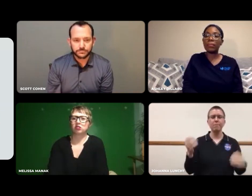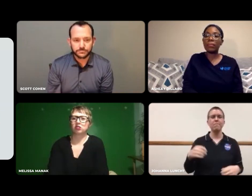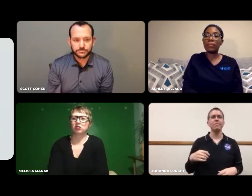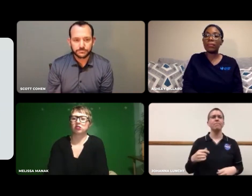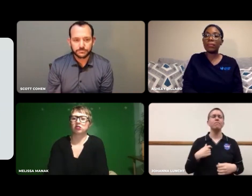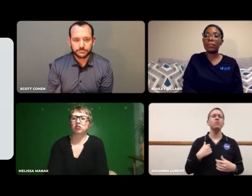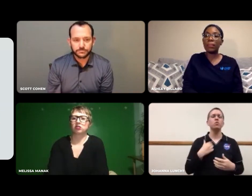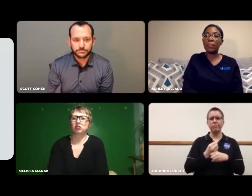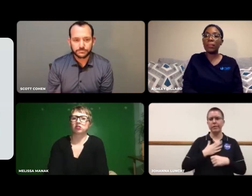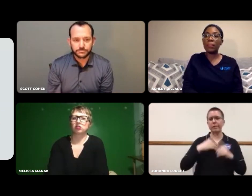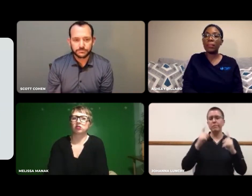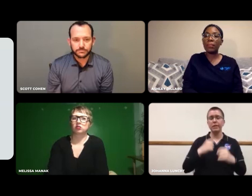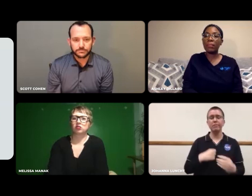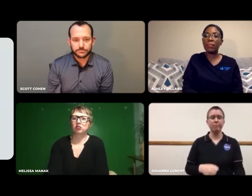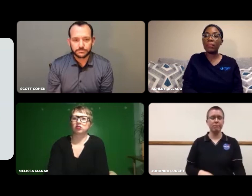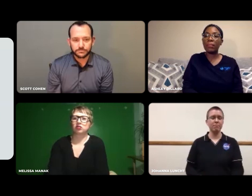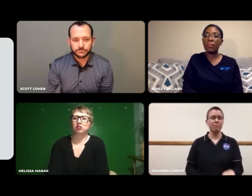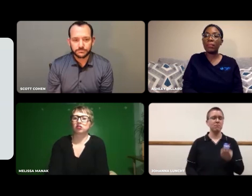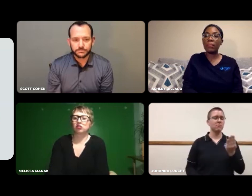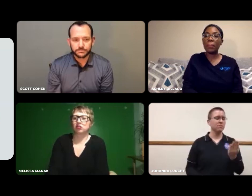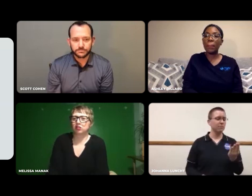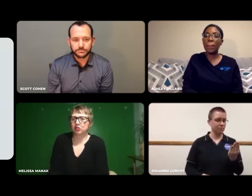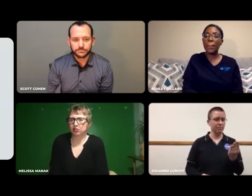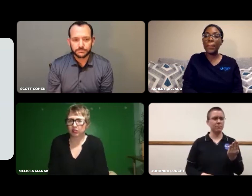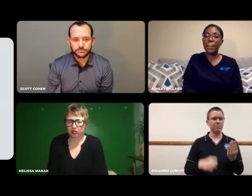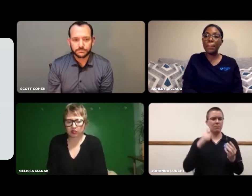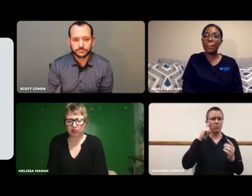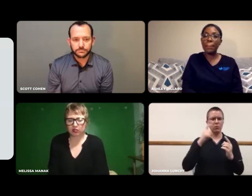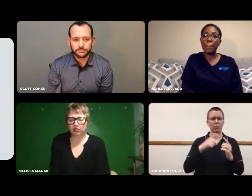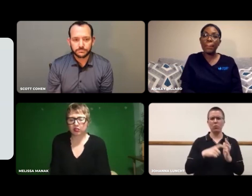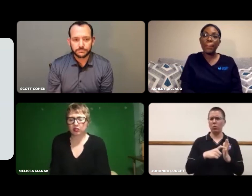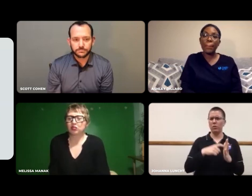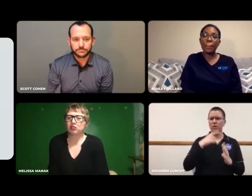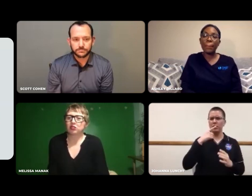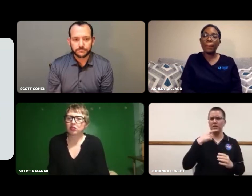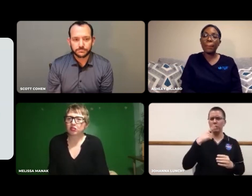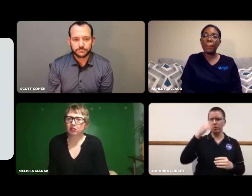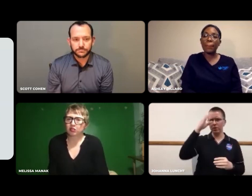I got my graded test back.